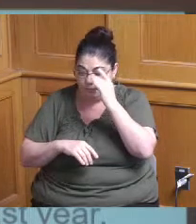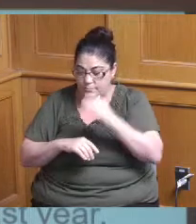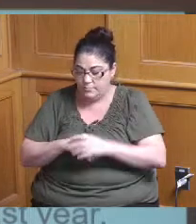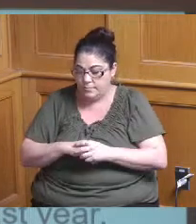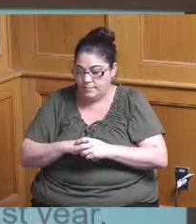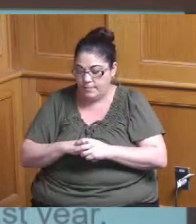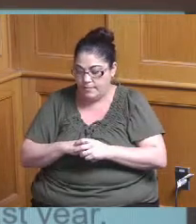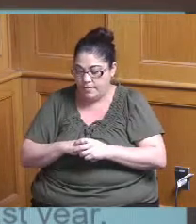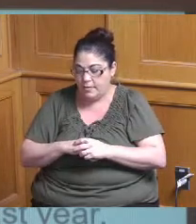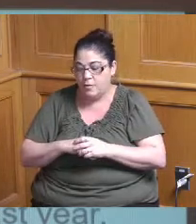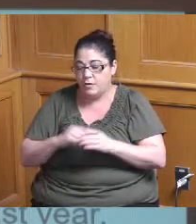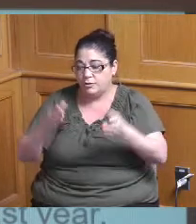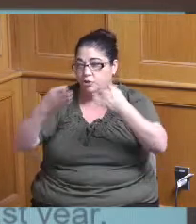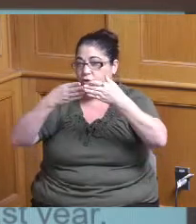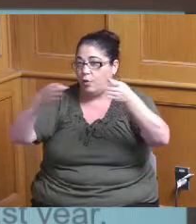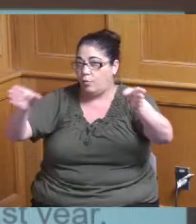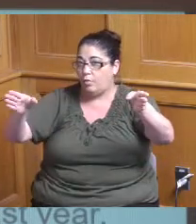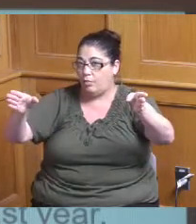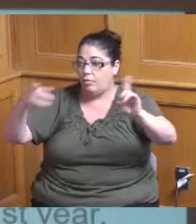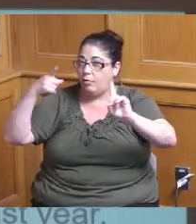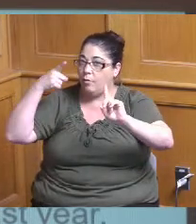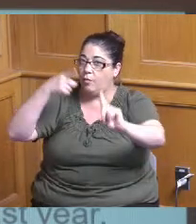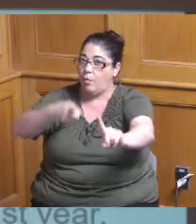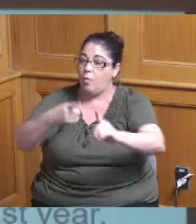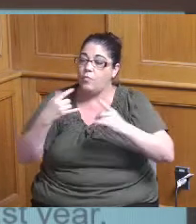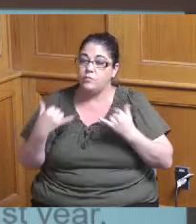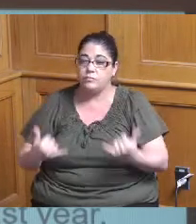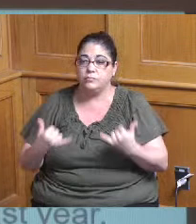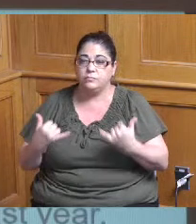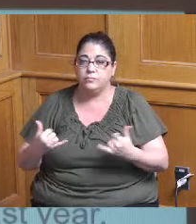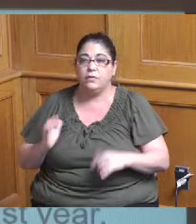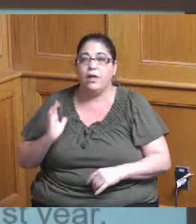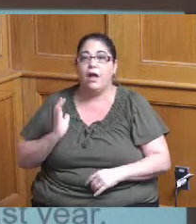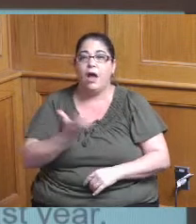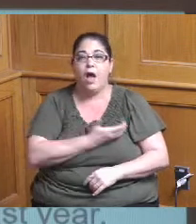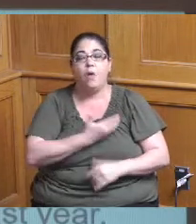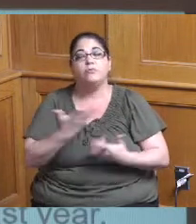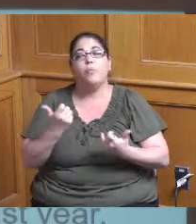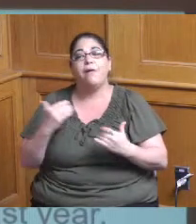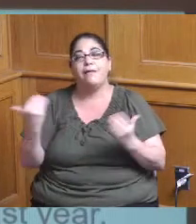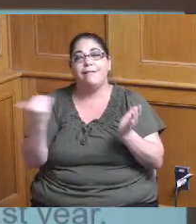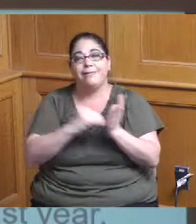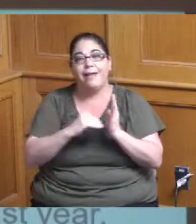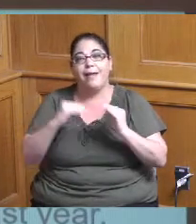I guess general goals of ours is to have that a balance again of planning design and construction